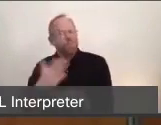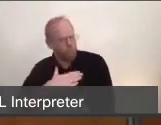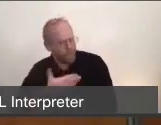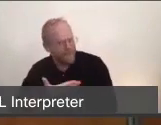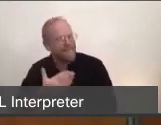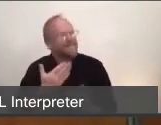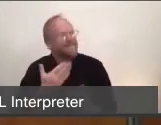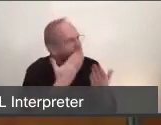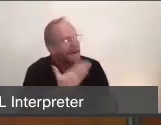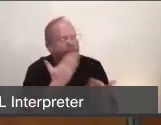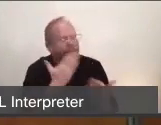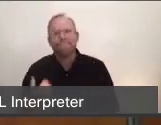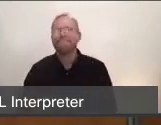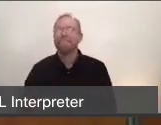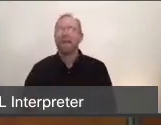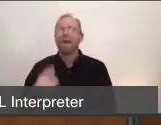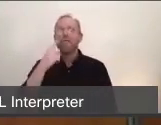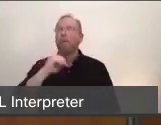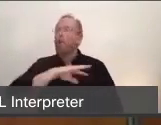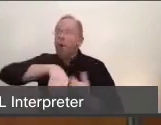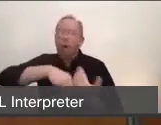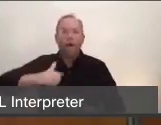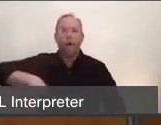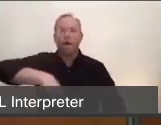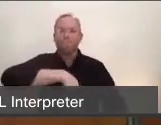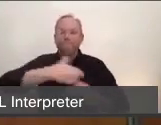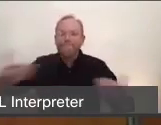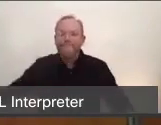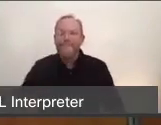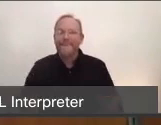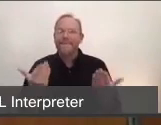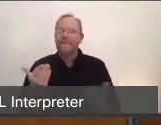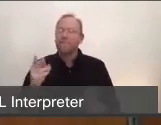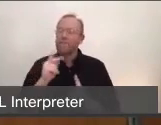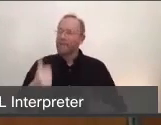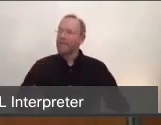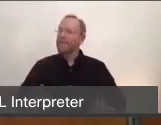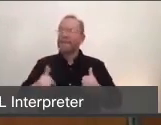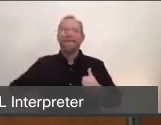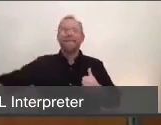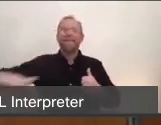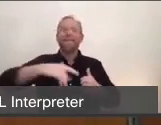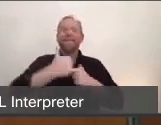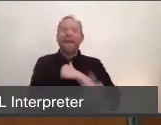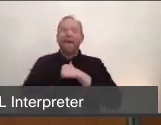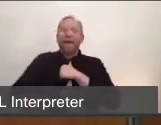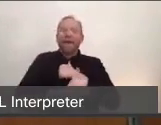And then, for all of us, collectively, residents across the County, as we adhere to this shelter-in-place order,